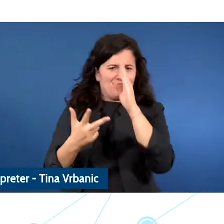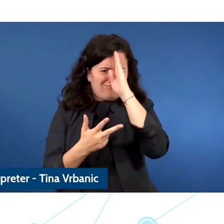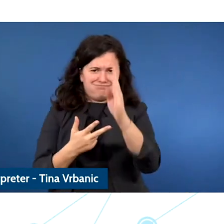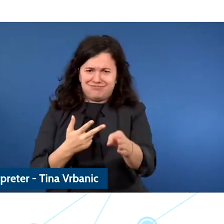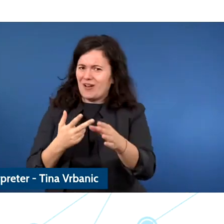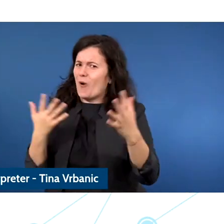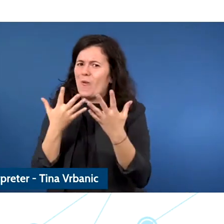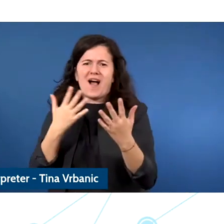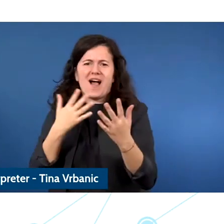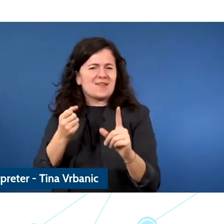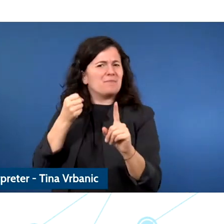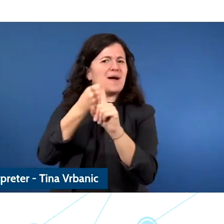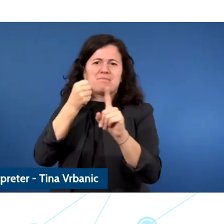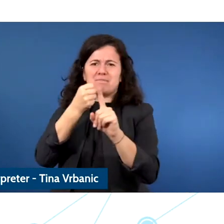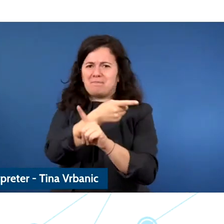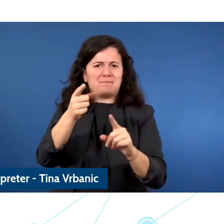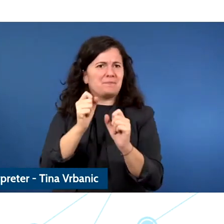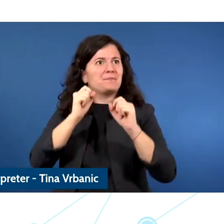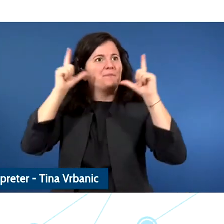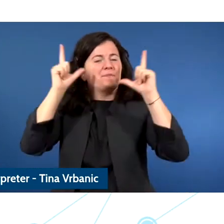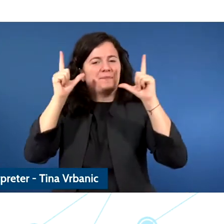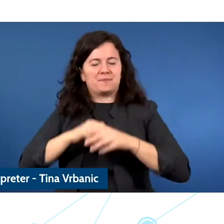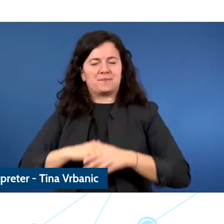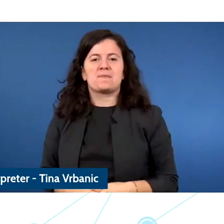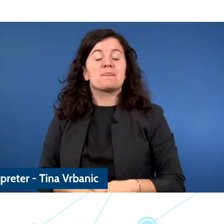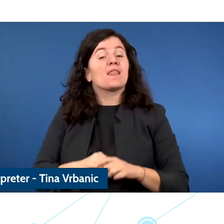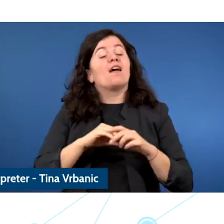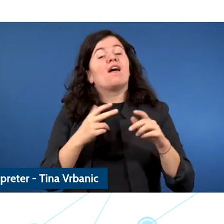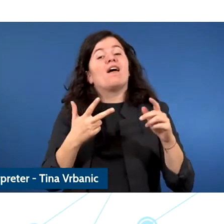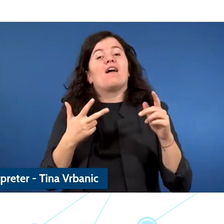attention to and I'll be very focused and to the point.